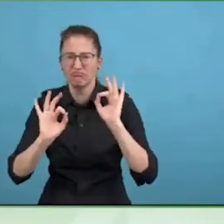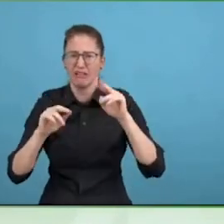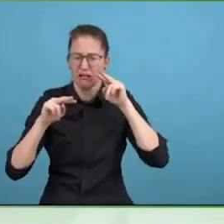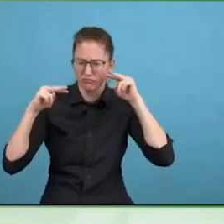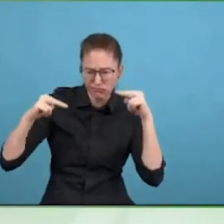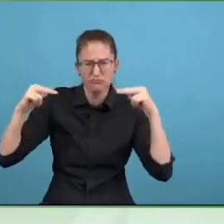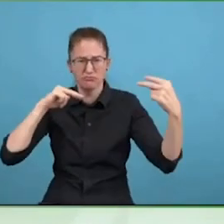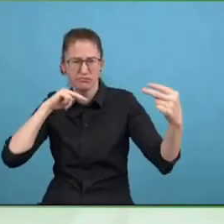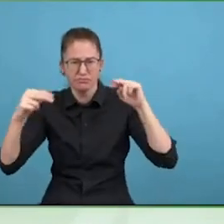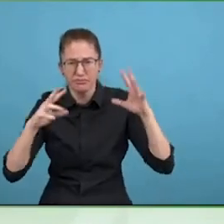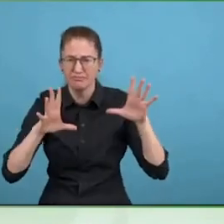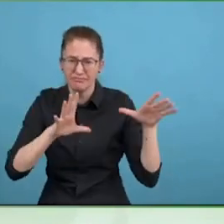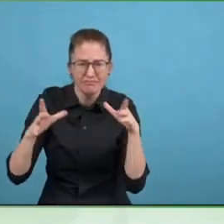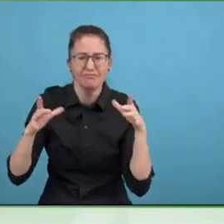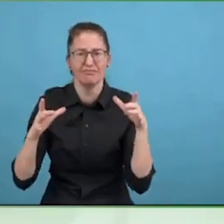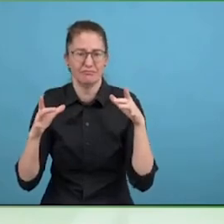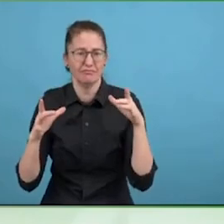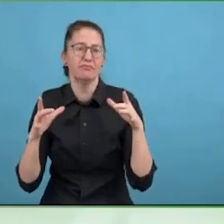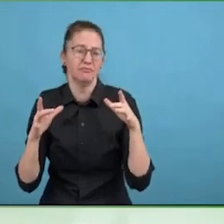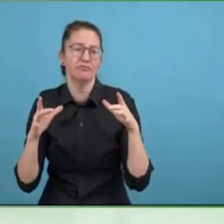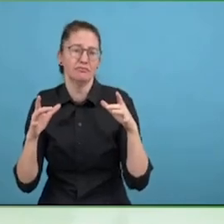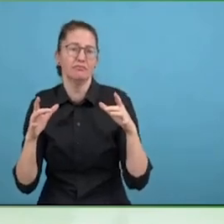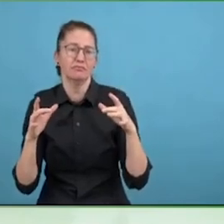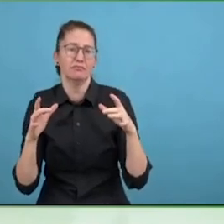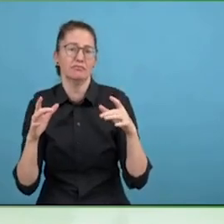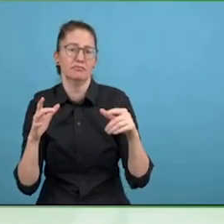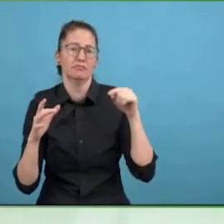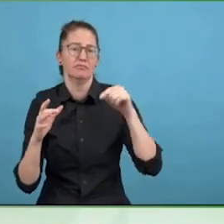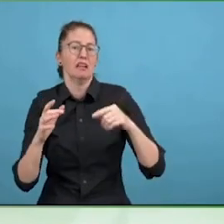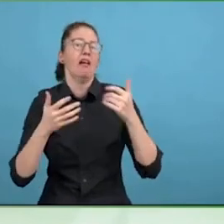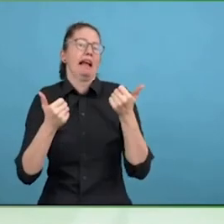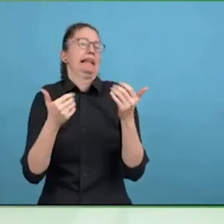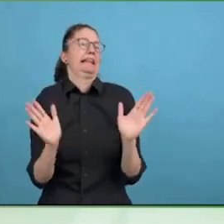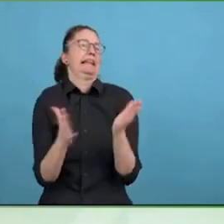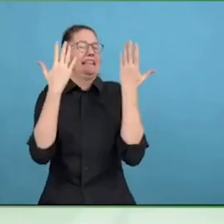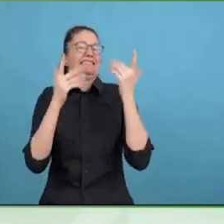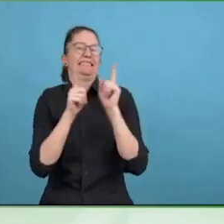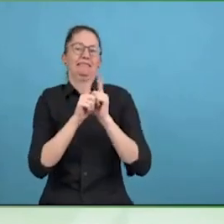conferences like this, and happy 14th zero conference, Zero Project